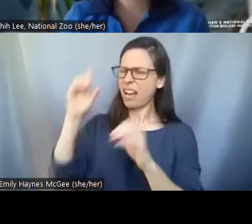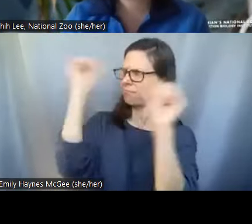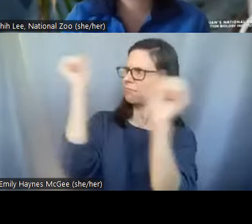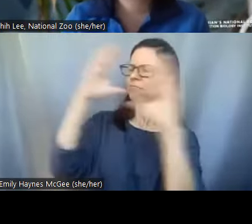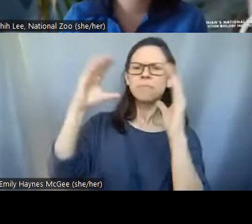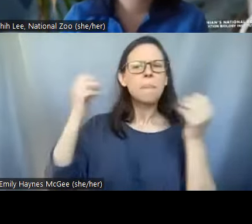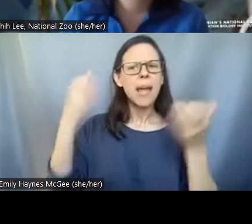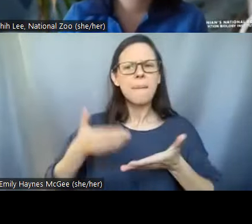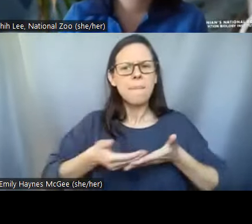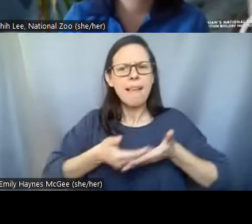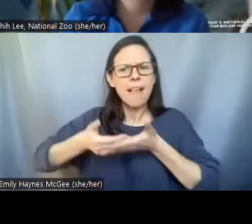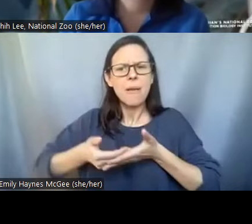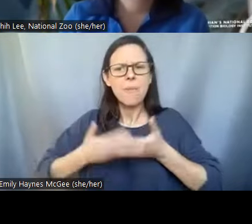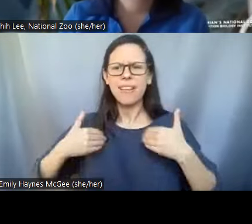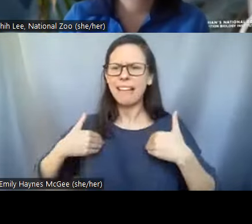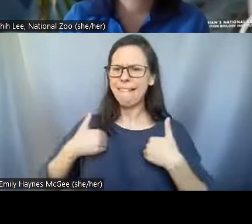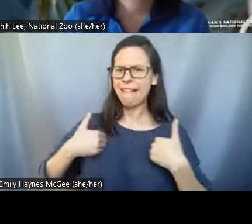What does it mean to be a Reproductive Biologist?